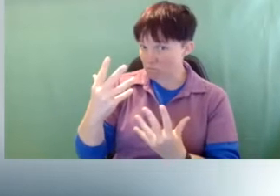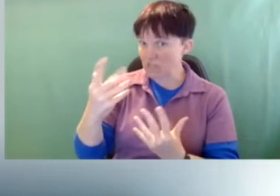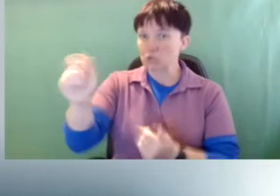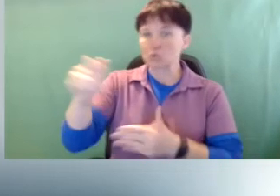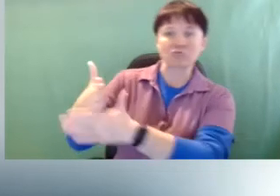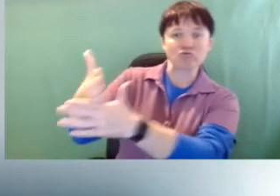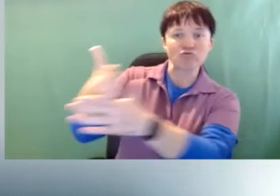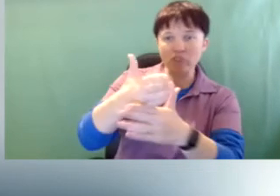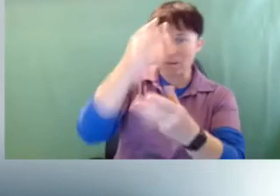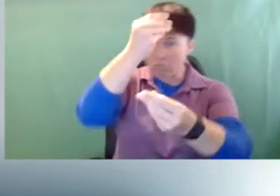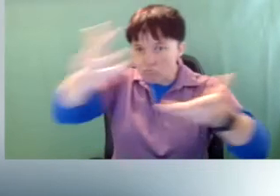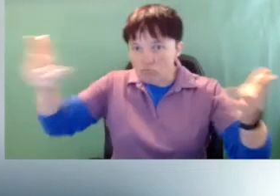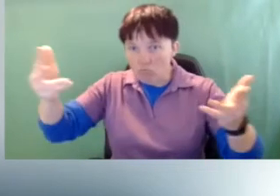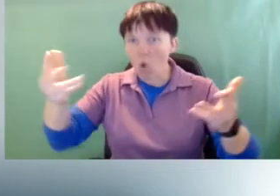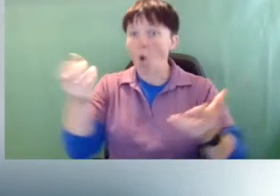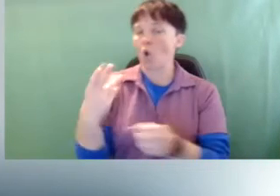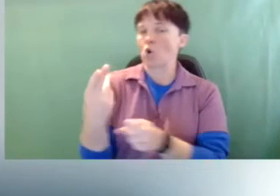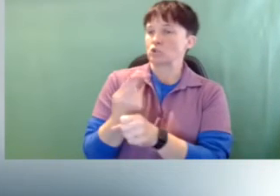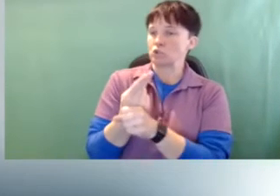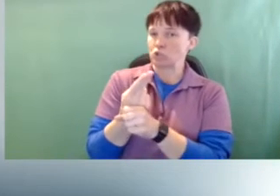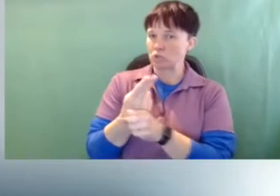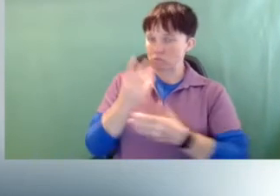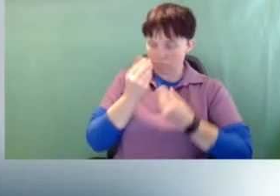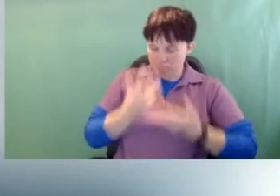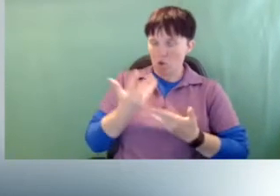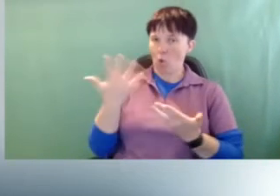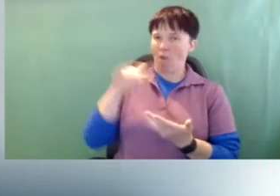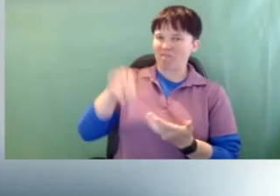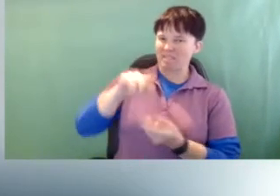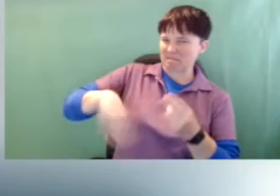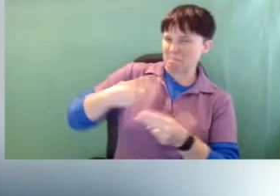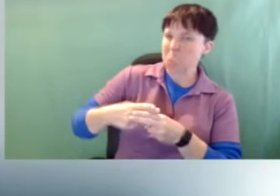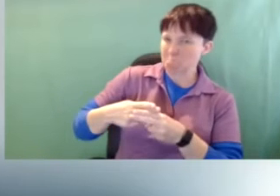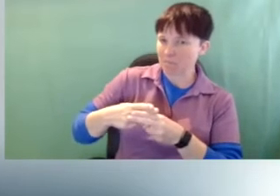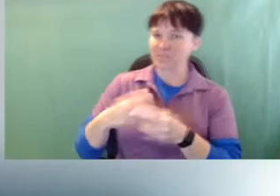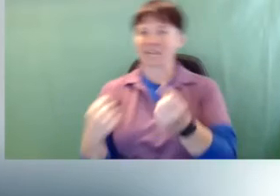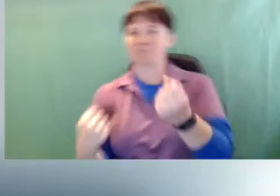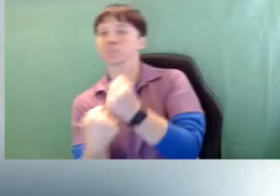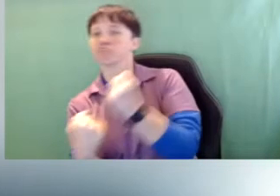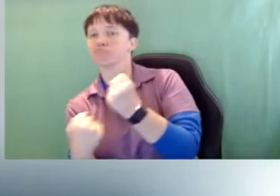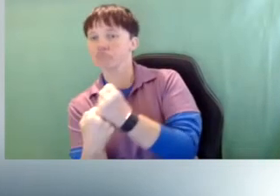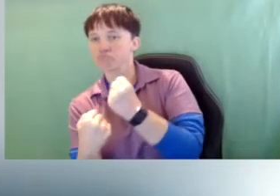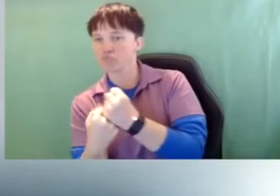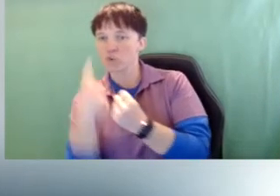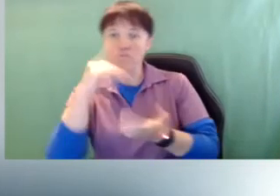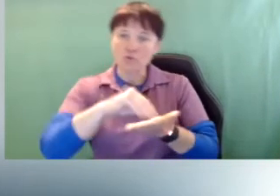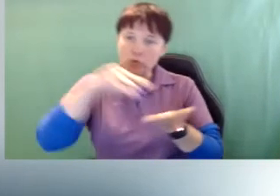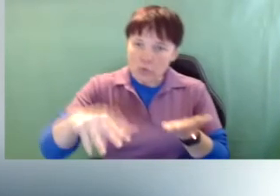use to articulate what this is all about and to advocate for the students with whom you